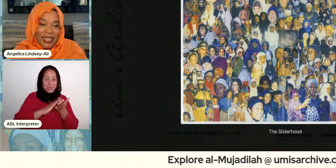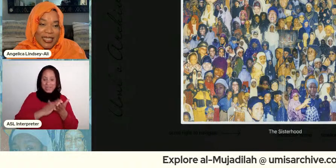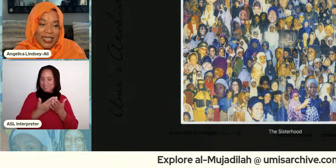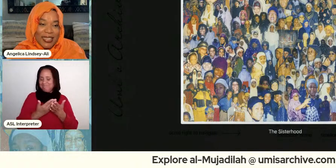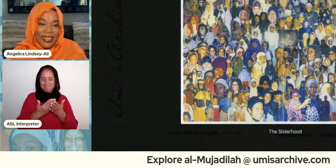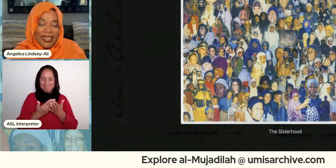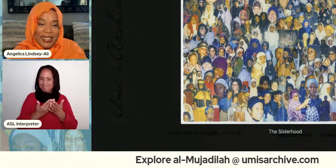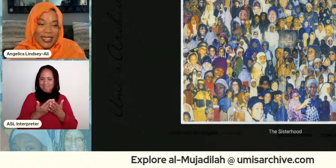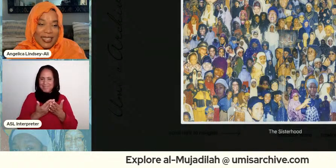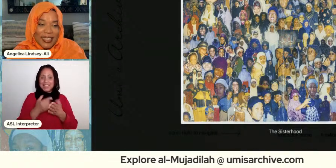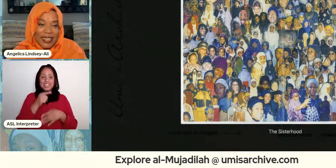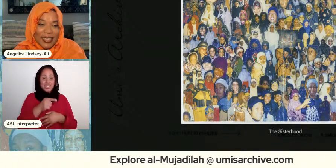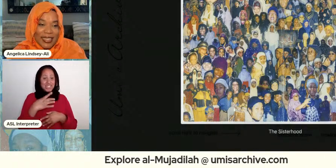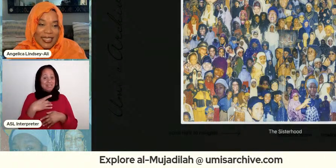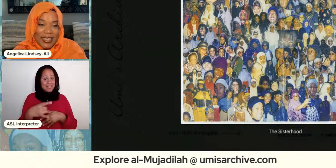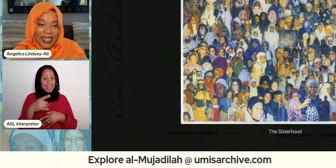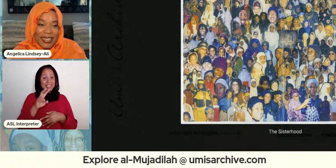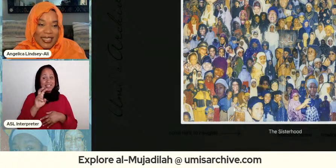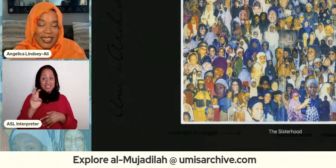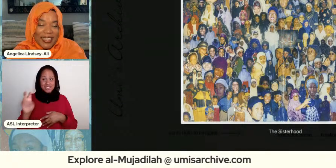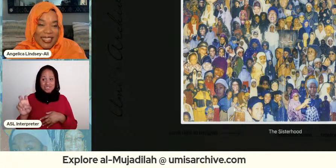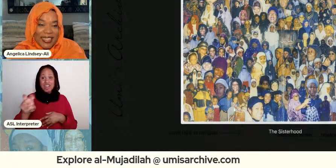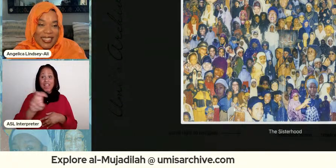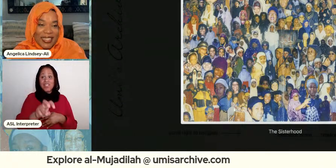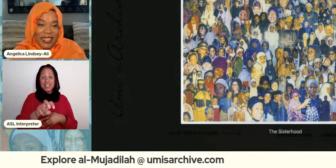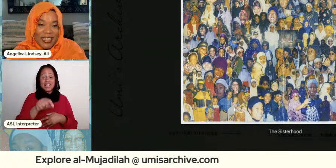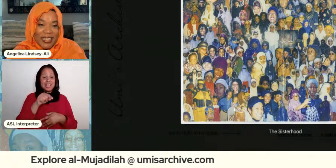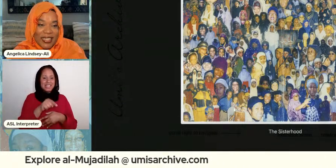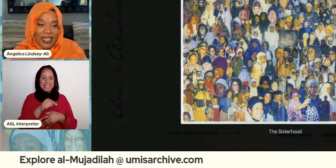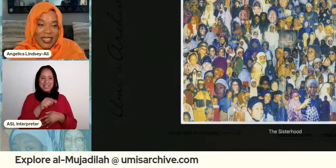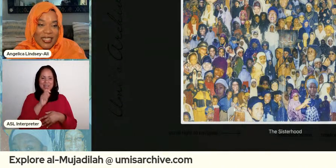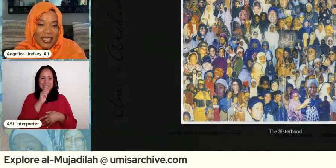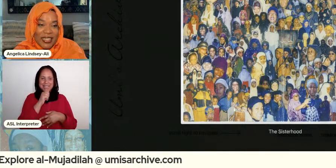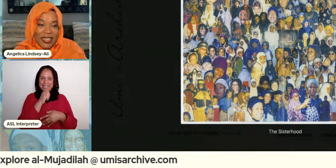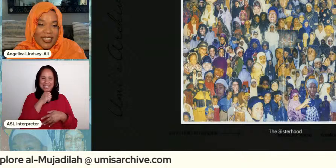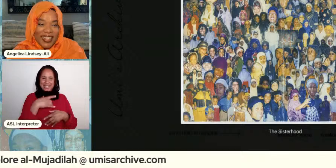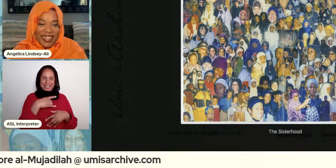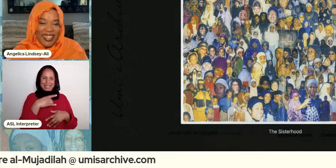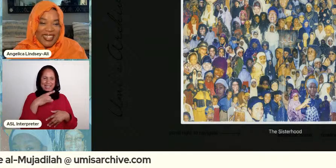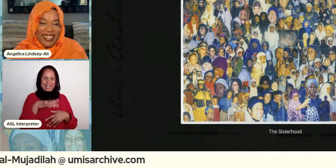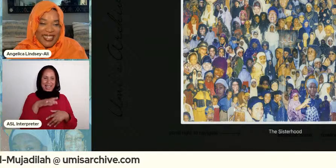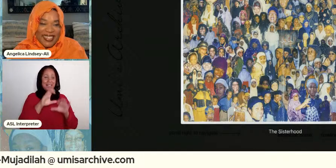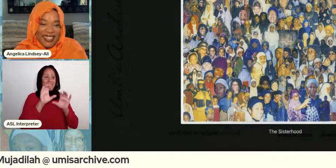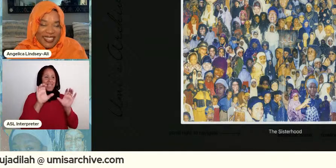she liked to travel she could be out you know but she wasn't one for the home decor like yes so she